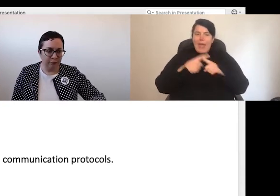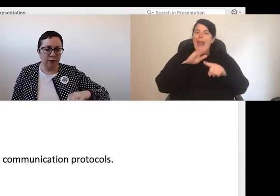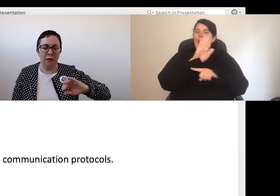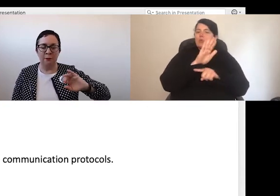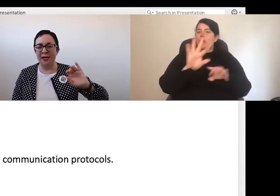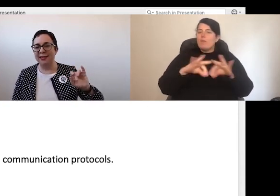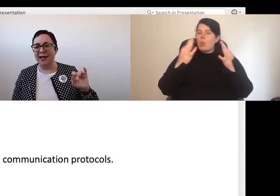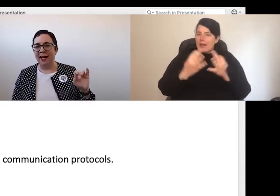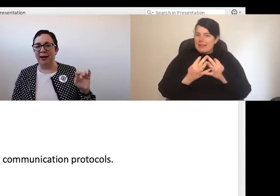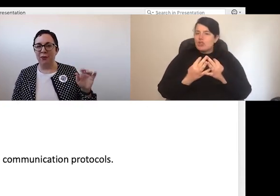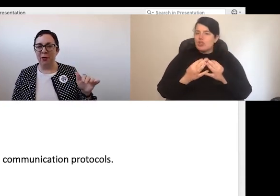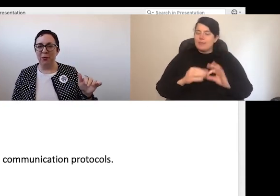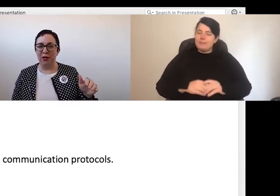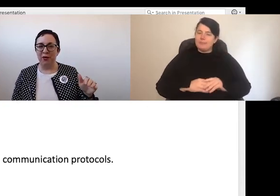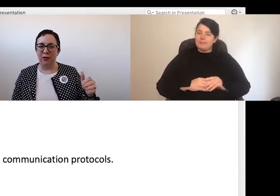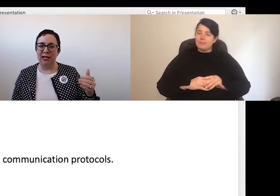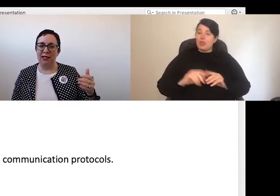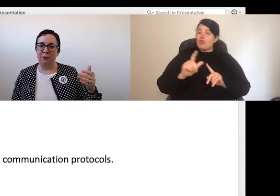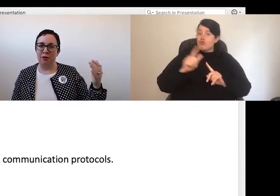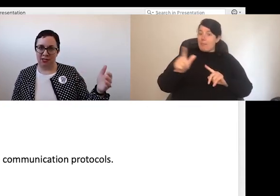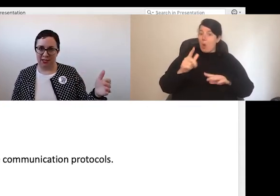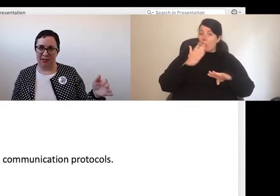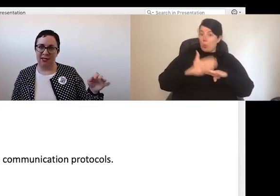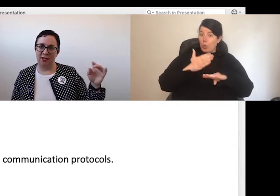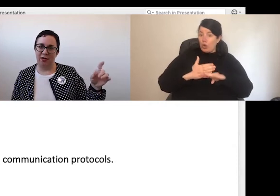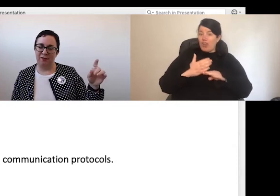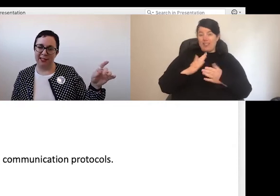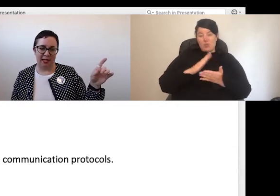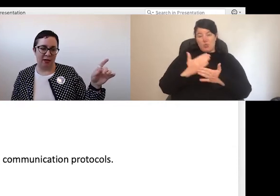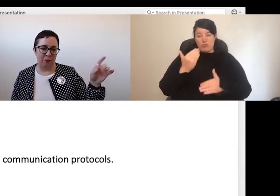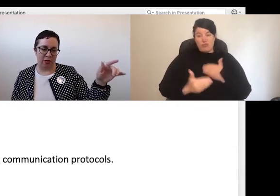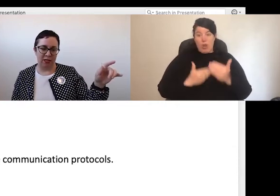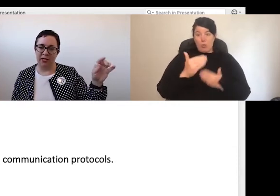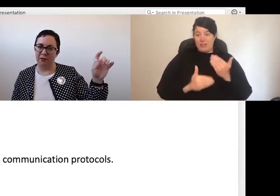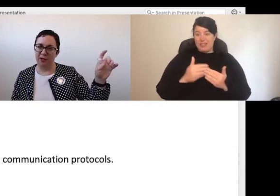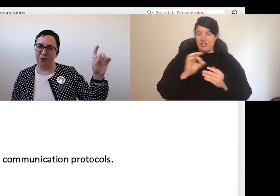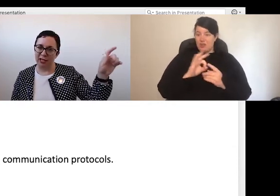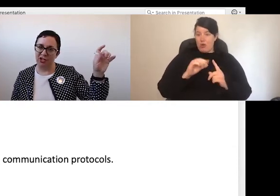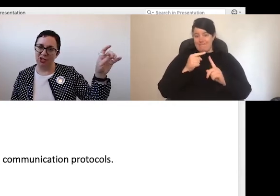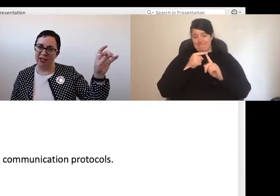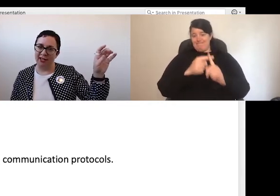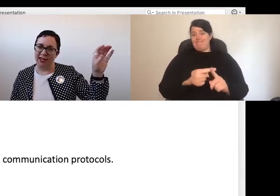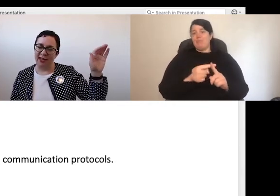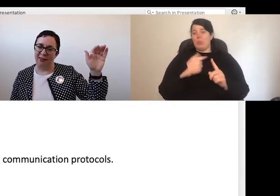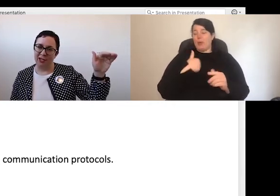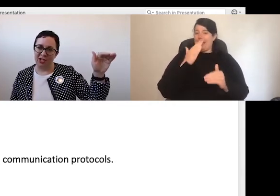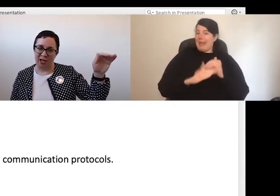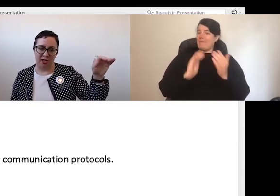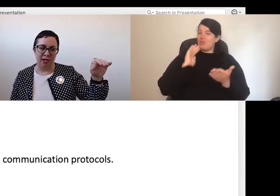But remote work really is a process. It's not a fixed end point. We never reach the finish line.